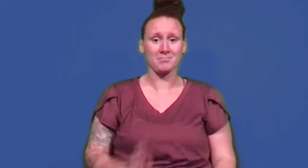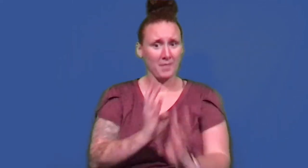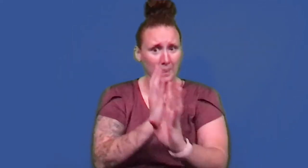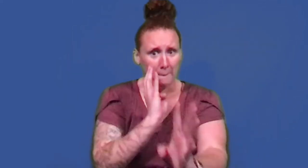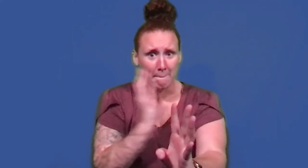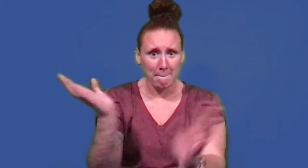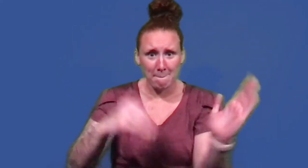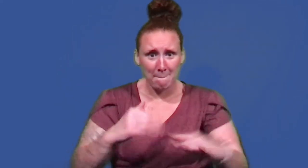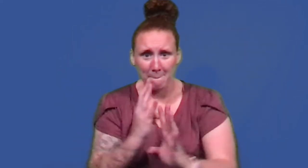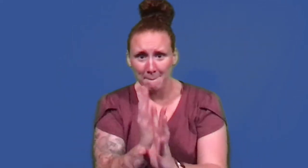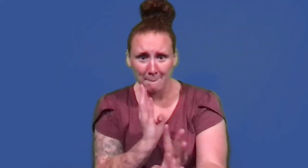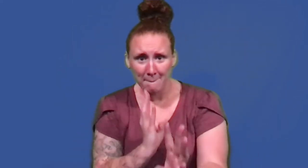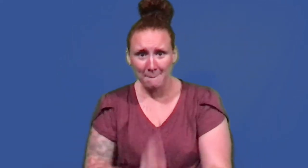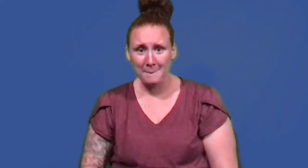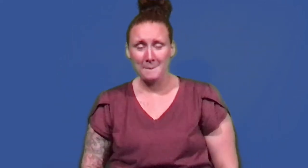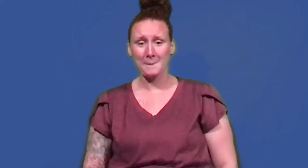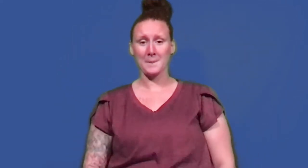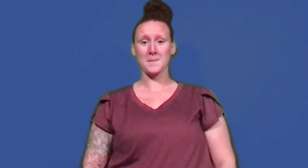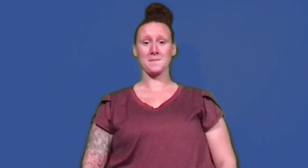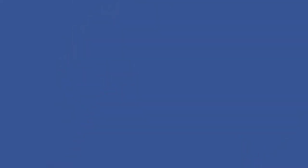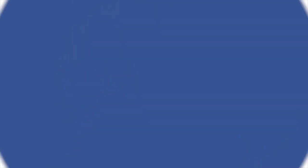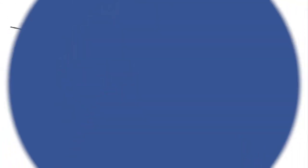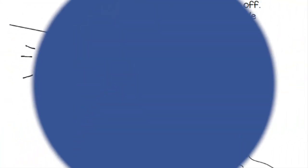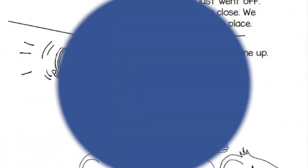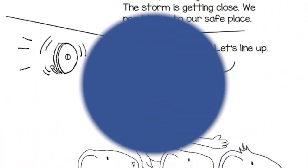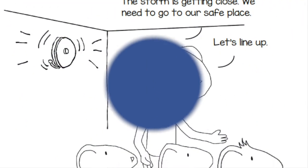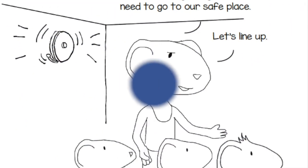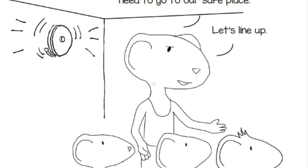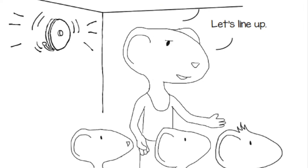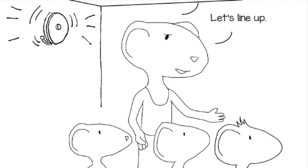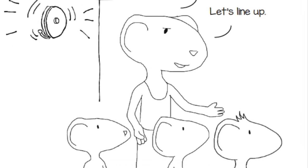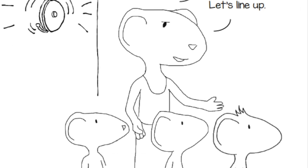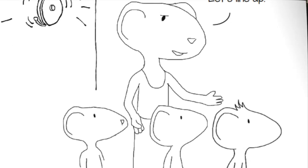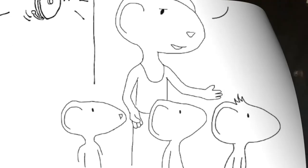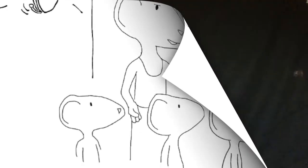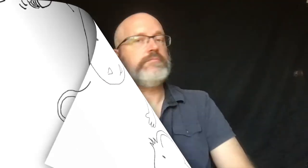Let's line up.